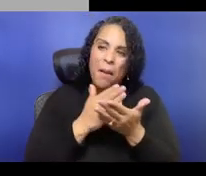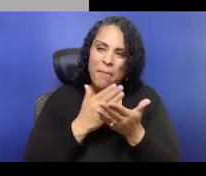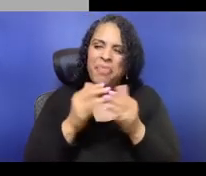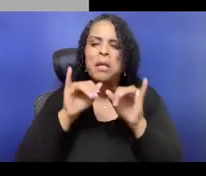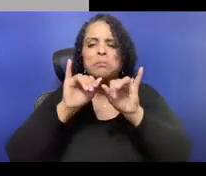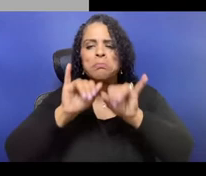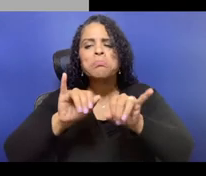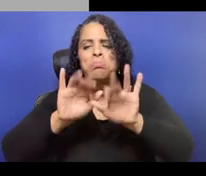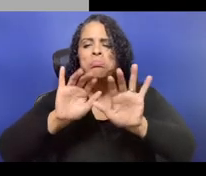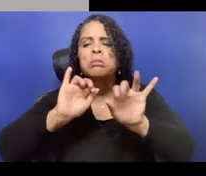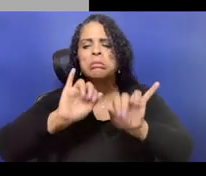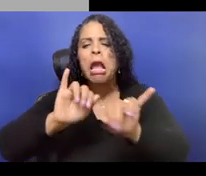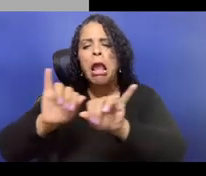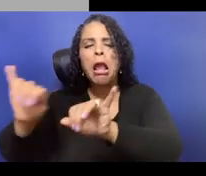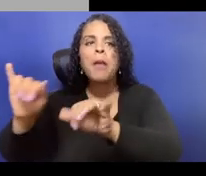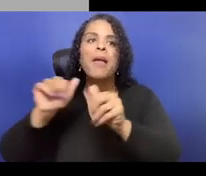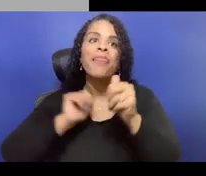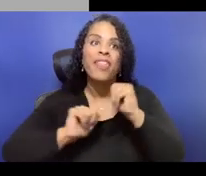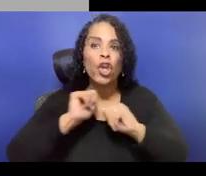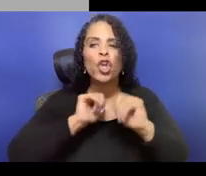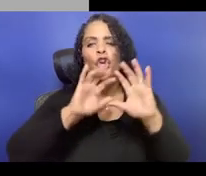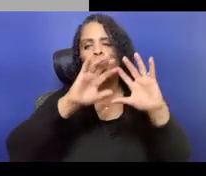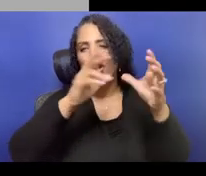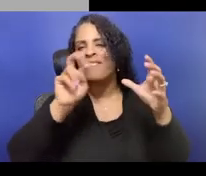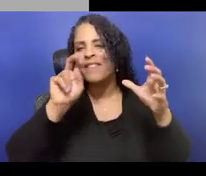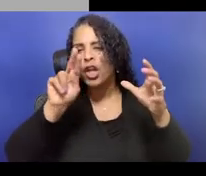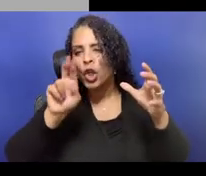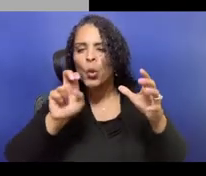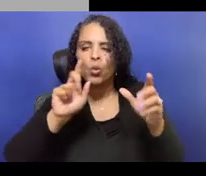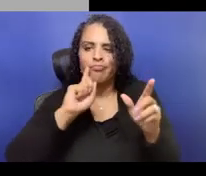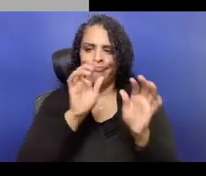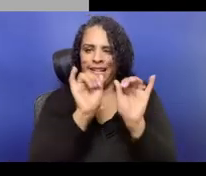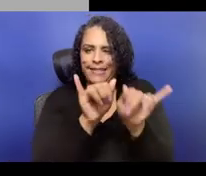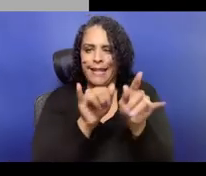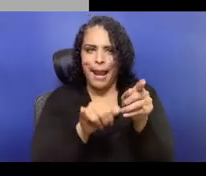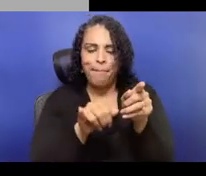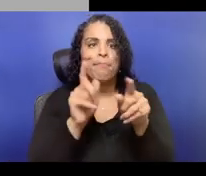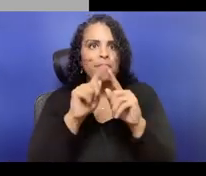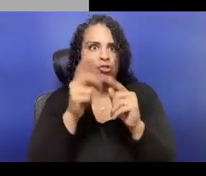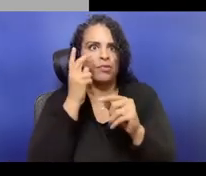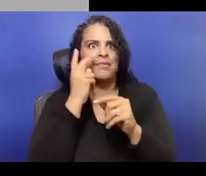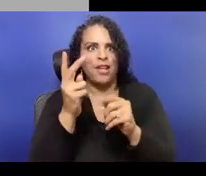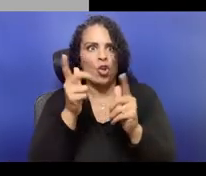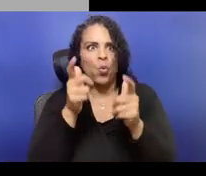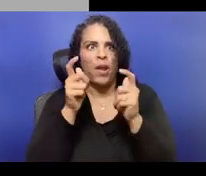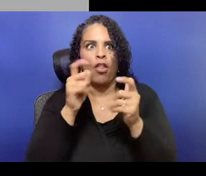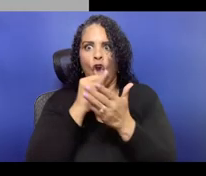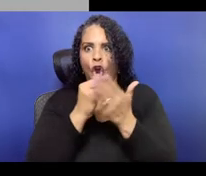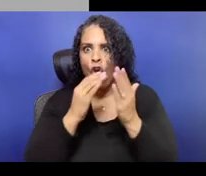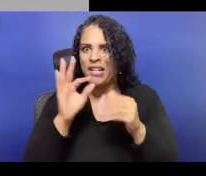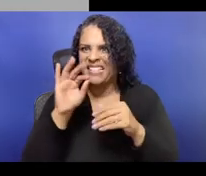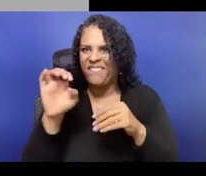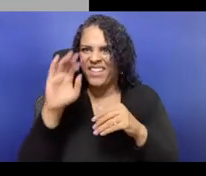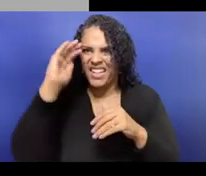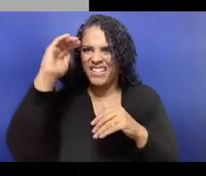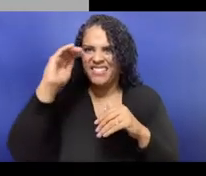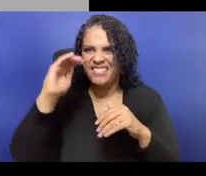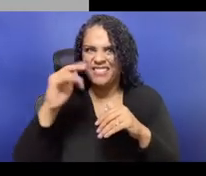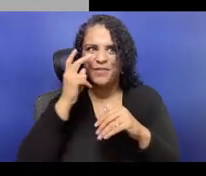So you have to put in the budget ahead of time and keep it there every single year.